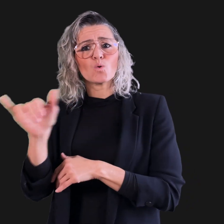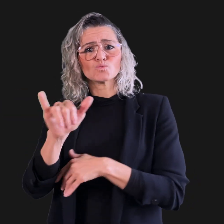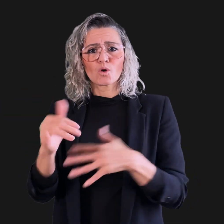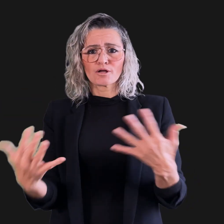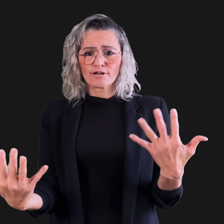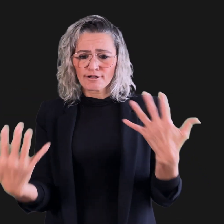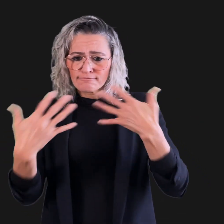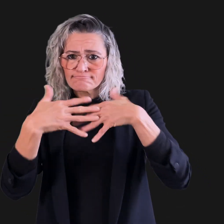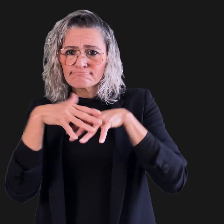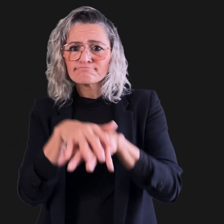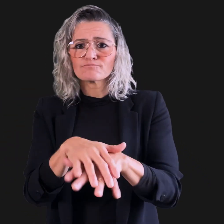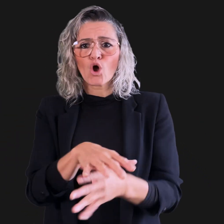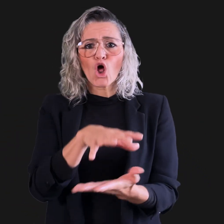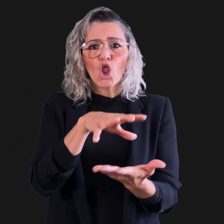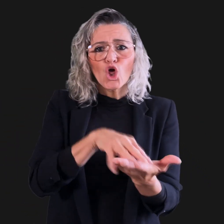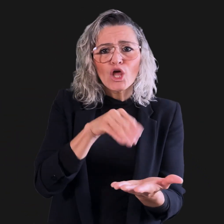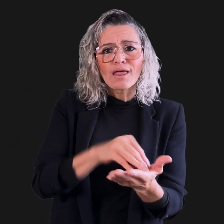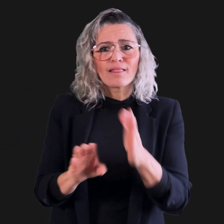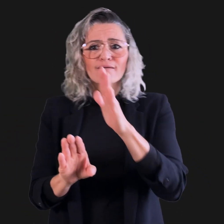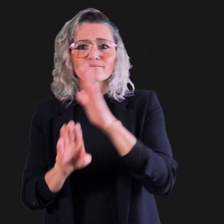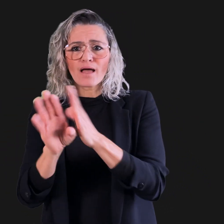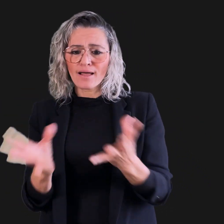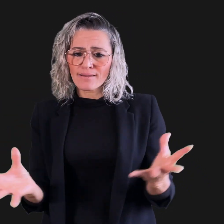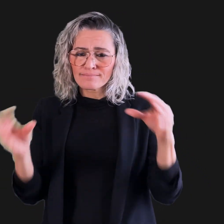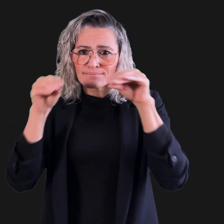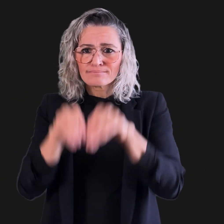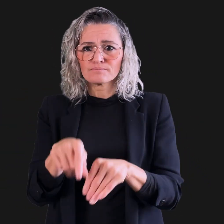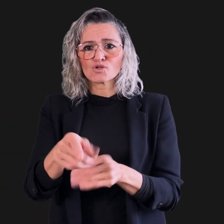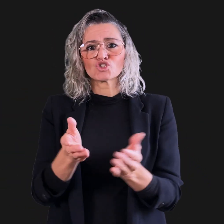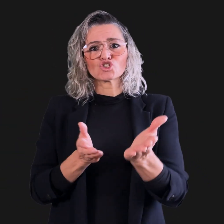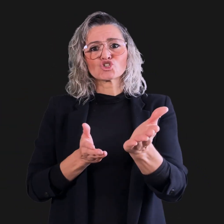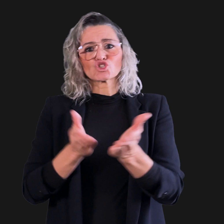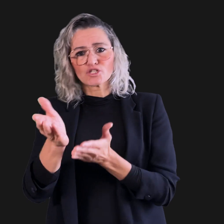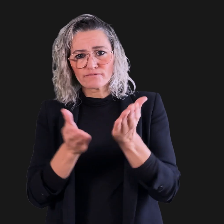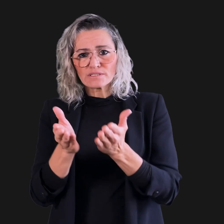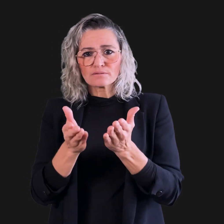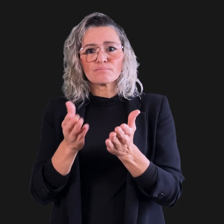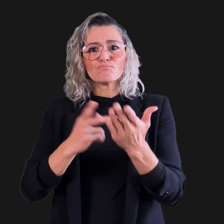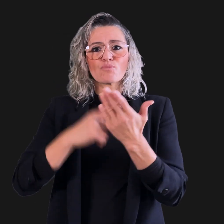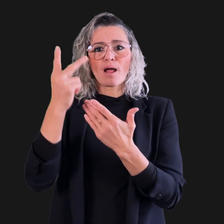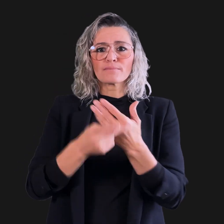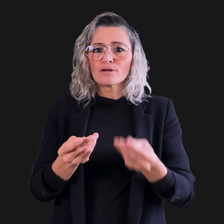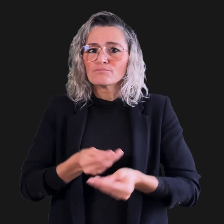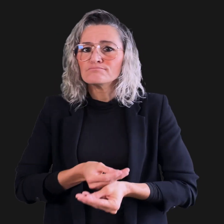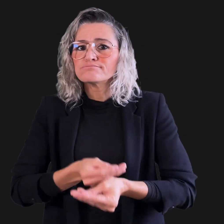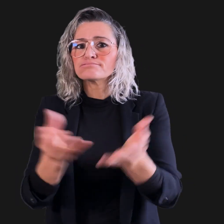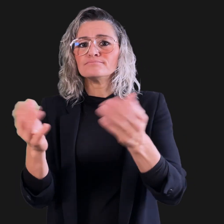Their training plans also integrate learning and development into service and program delivery.